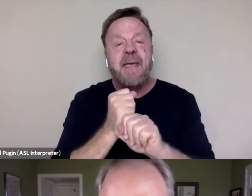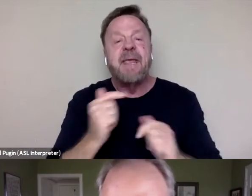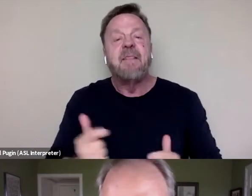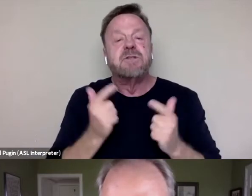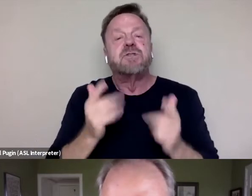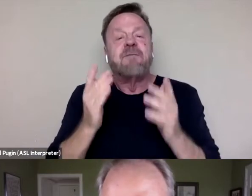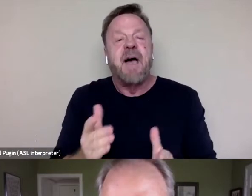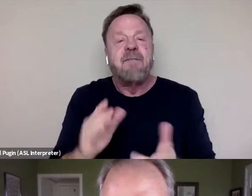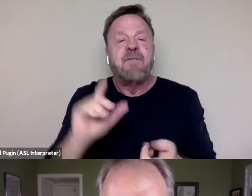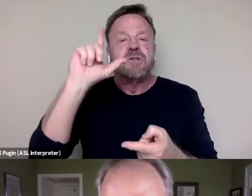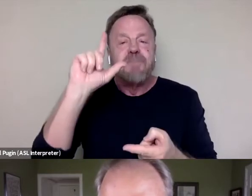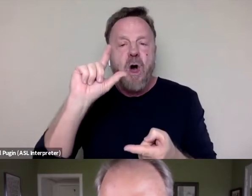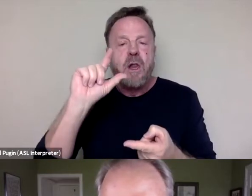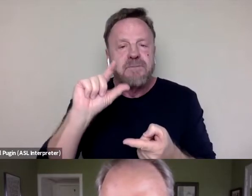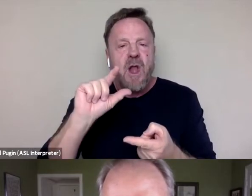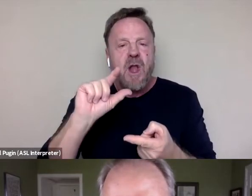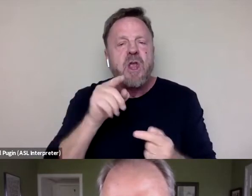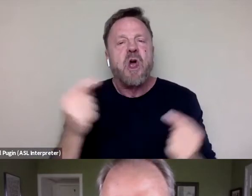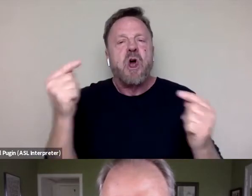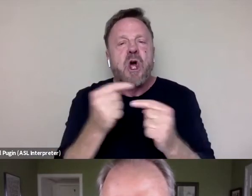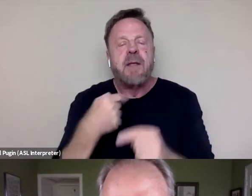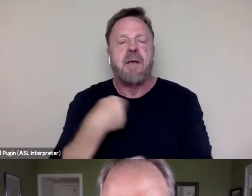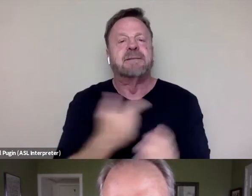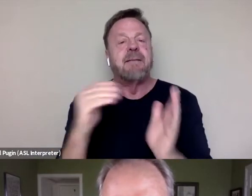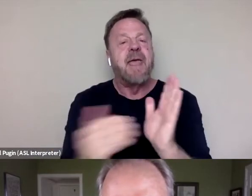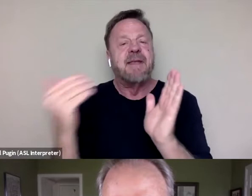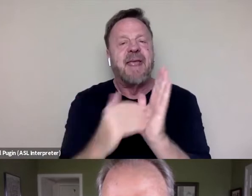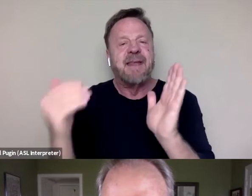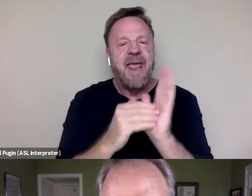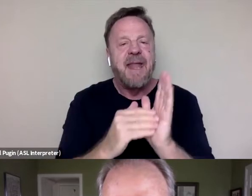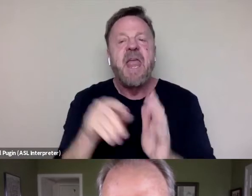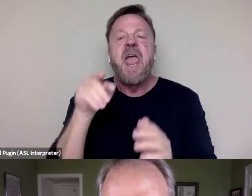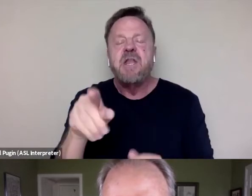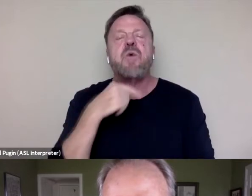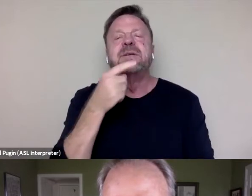You are hurting us again and again and again and you are telling us we don't matter.